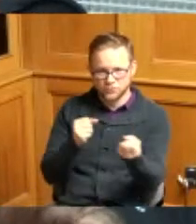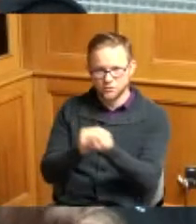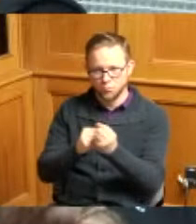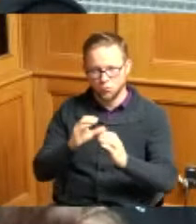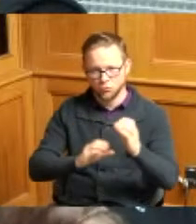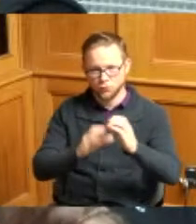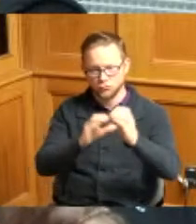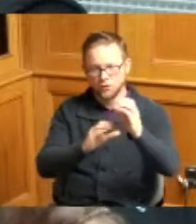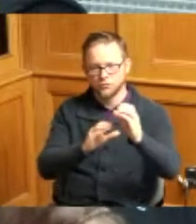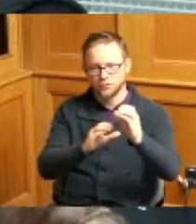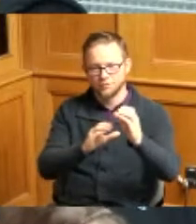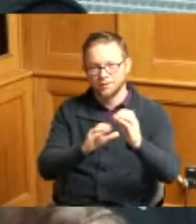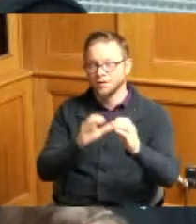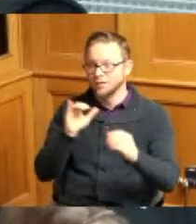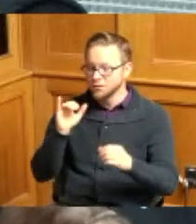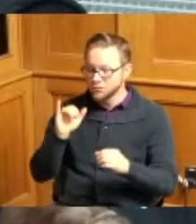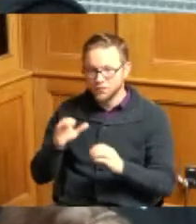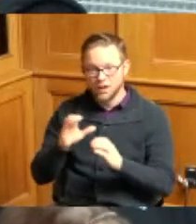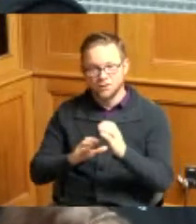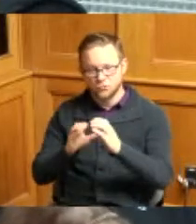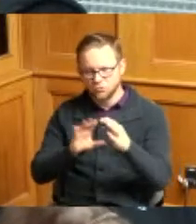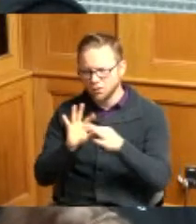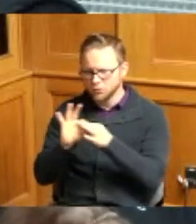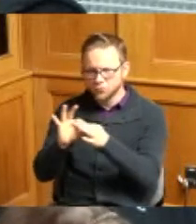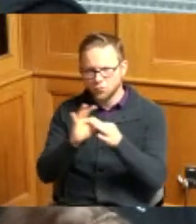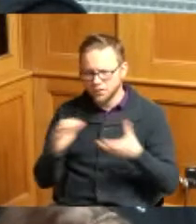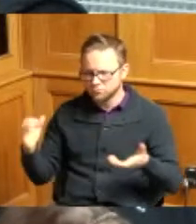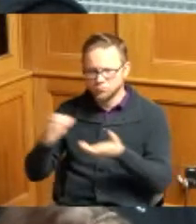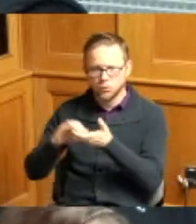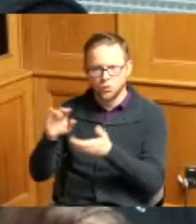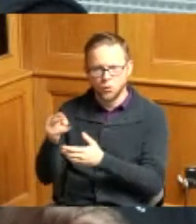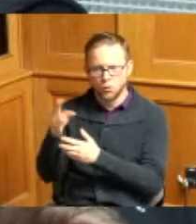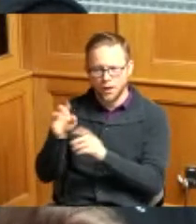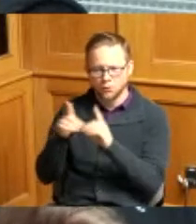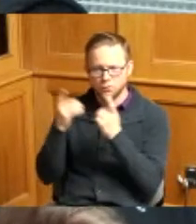this project involves construction coordination with the Ohio department of transportation or